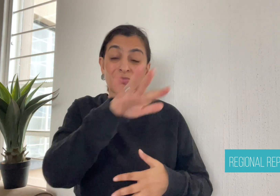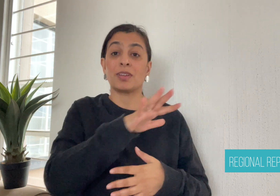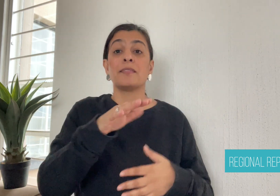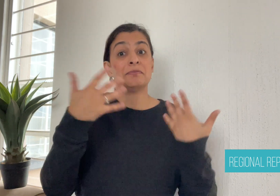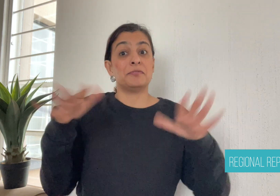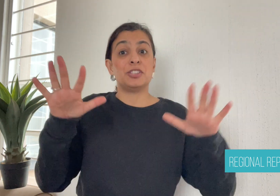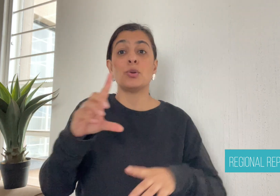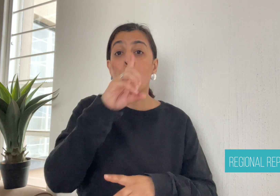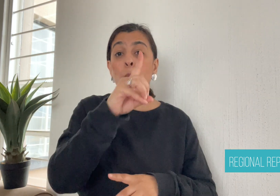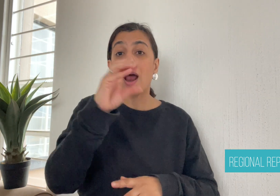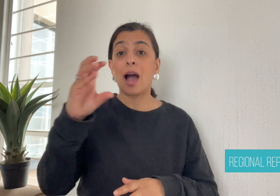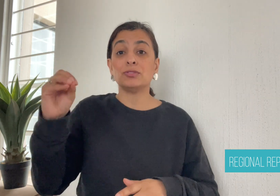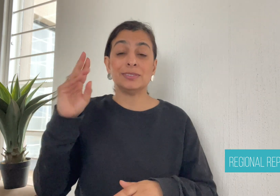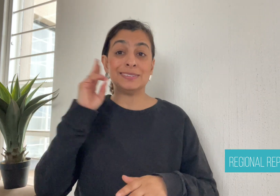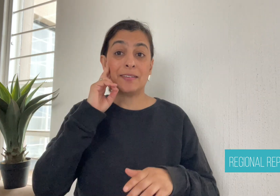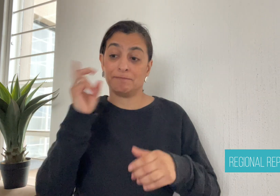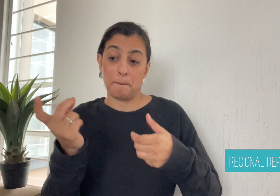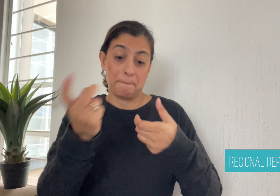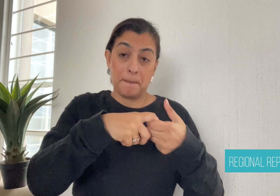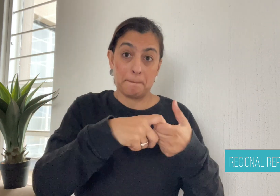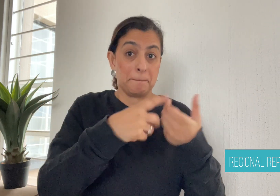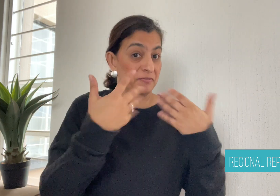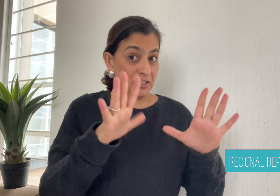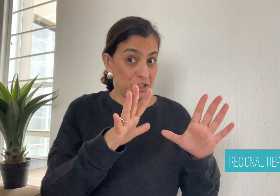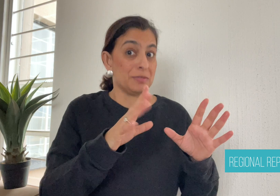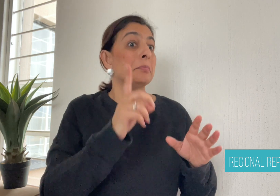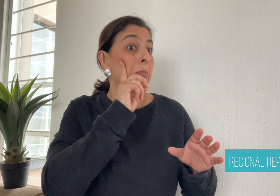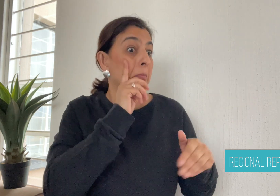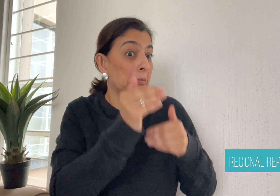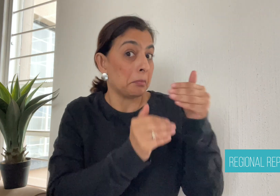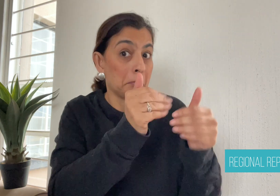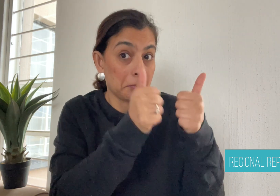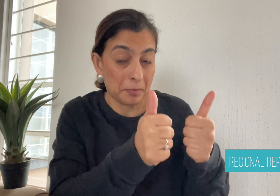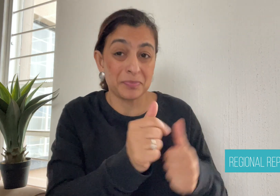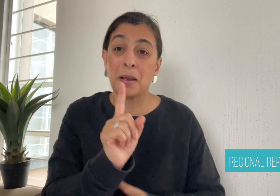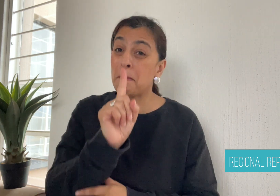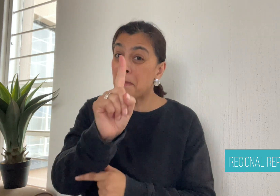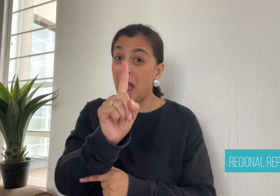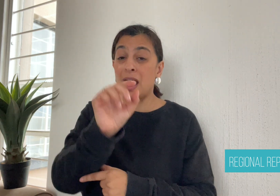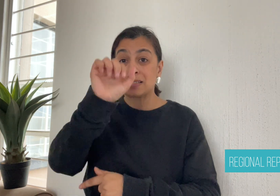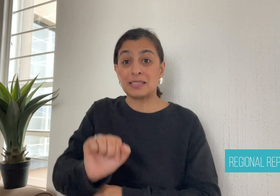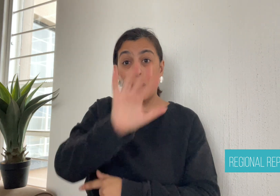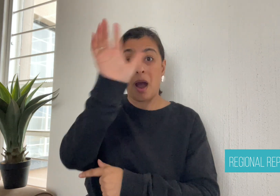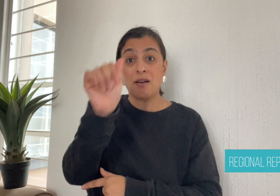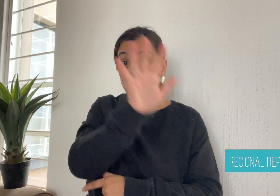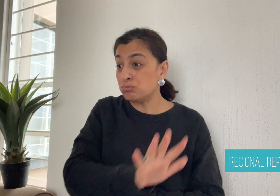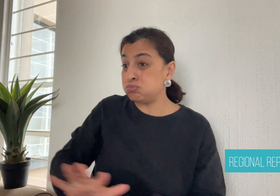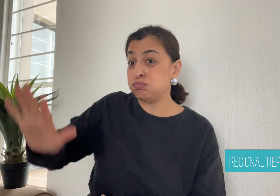focusing on 100 Deaf people to test the pilot project.